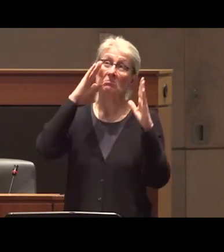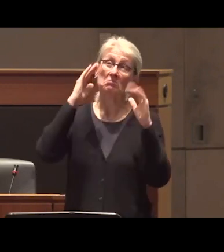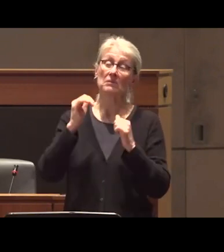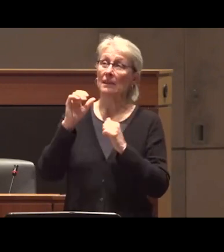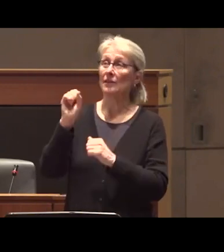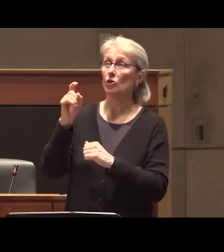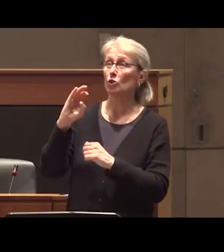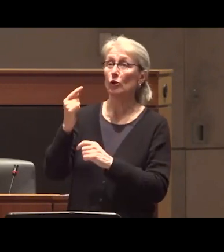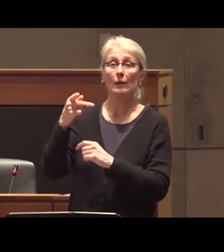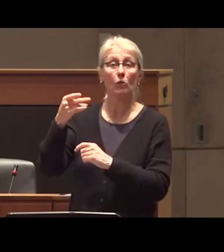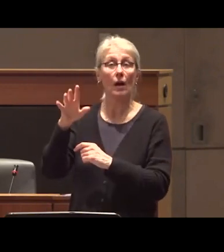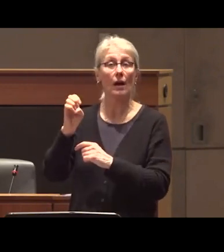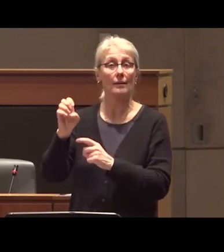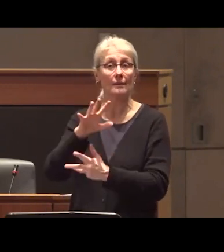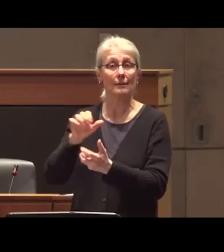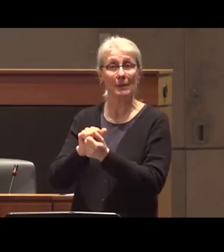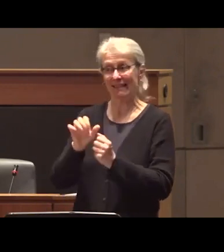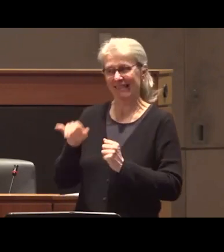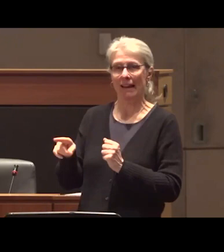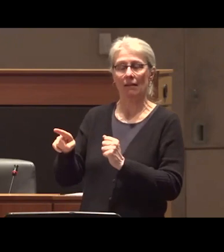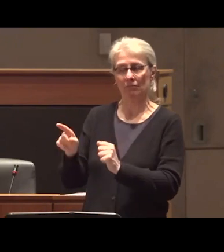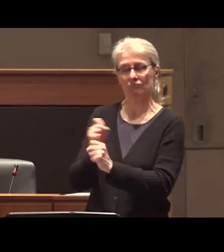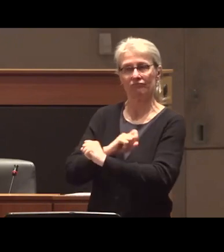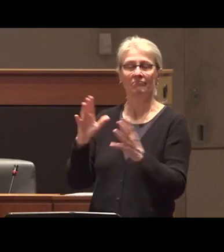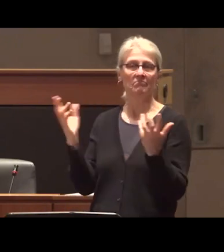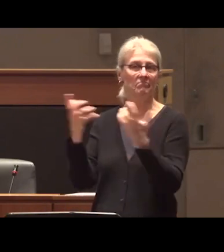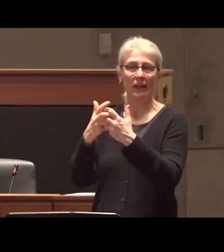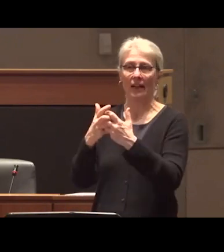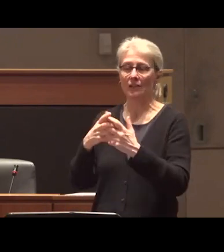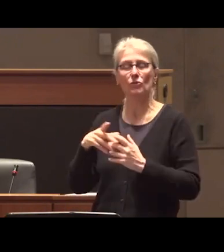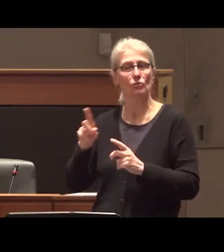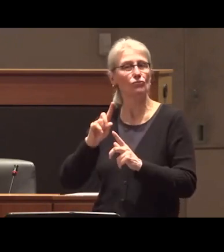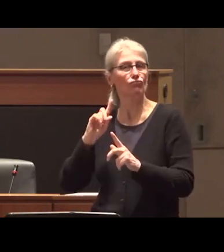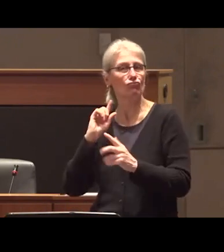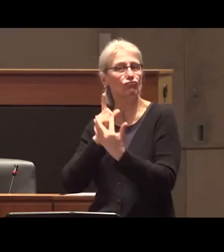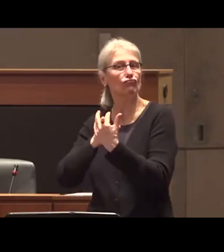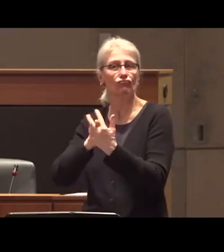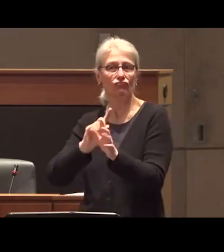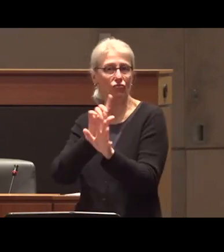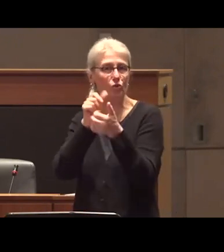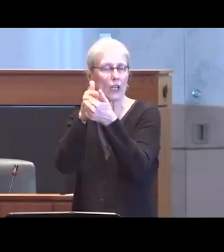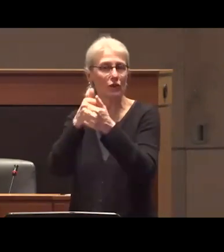prize committee looks for in controversy uh you are challenging and you are eloquent